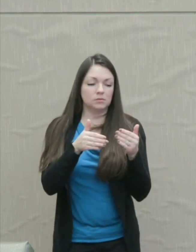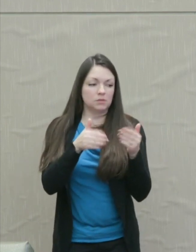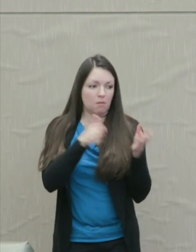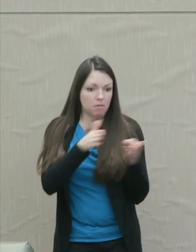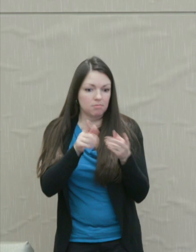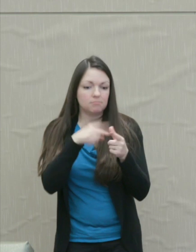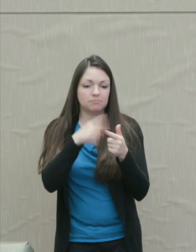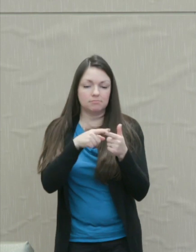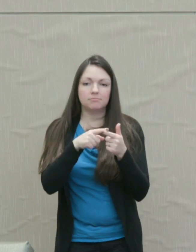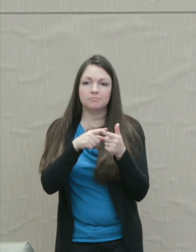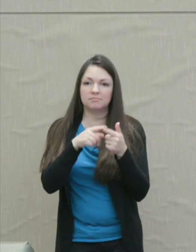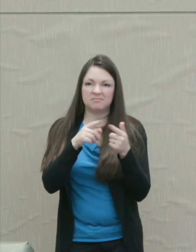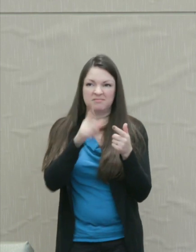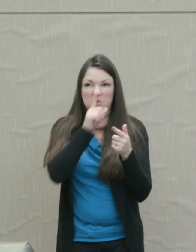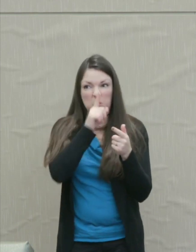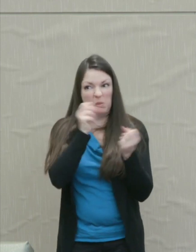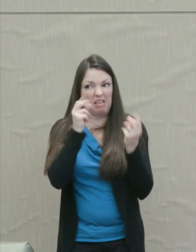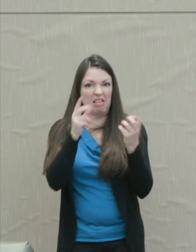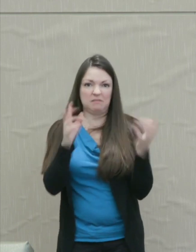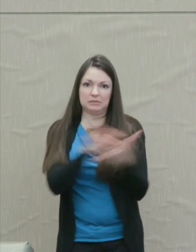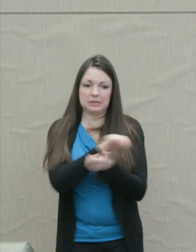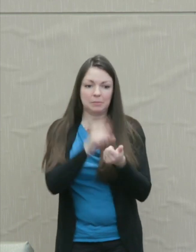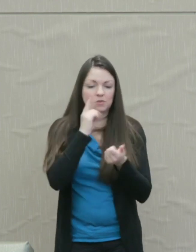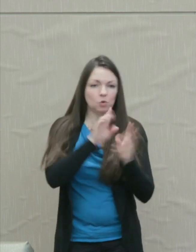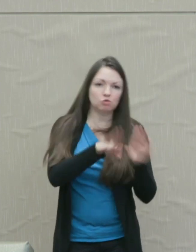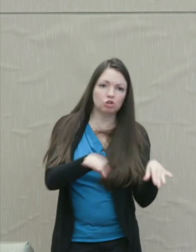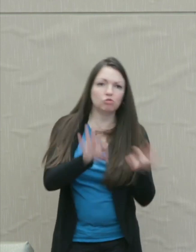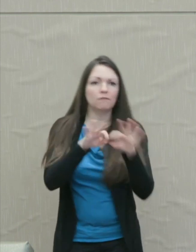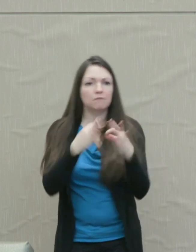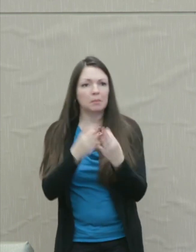great collateral damage on children and friends and family.